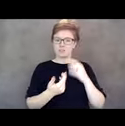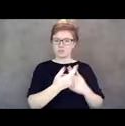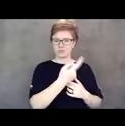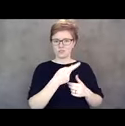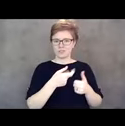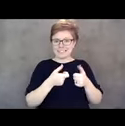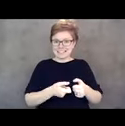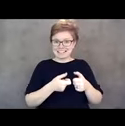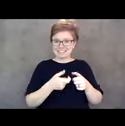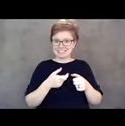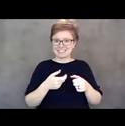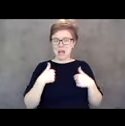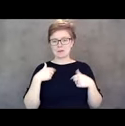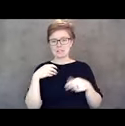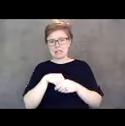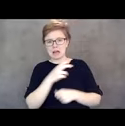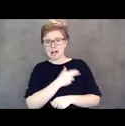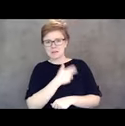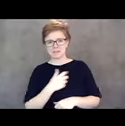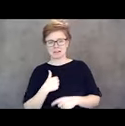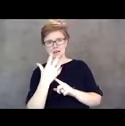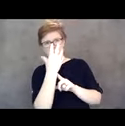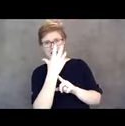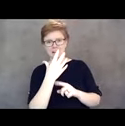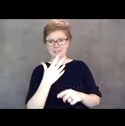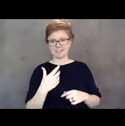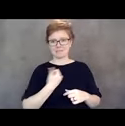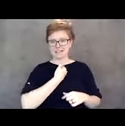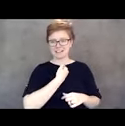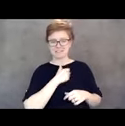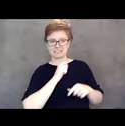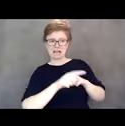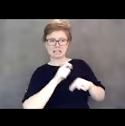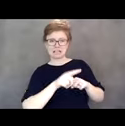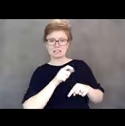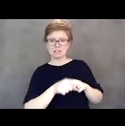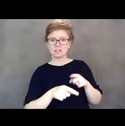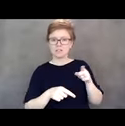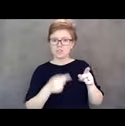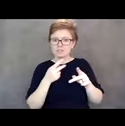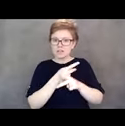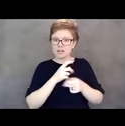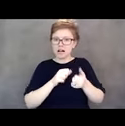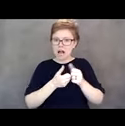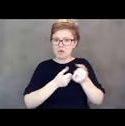I was sending her selfies. **** Whatever it took, she found a way to, to support people